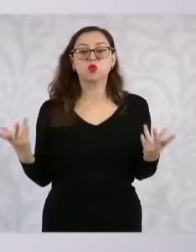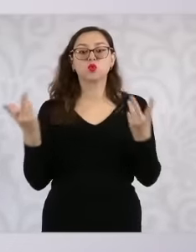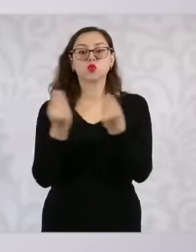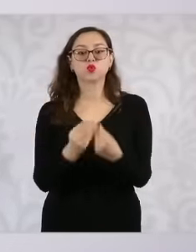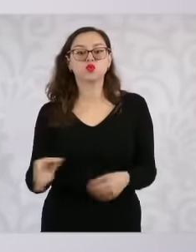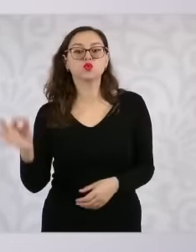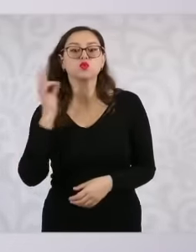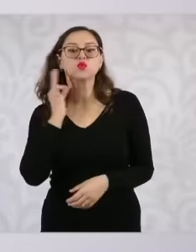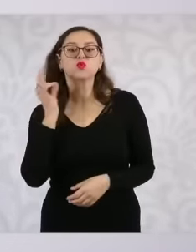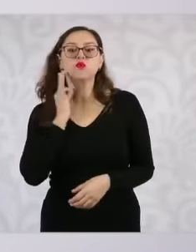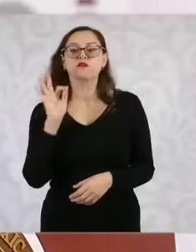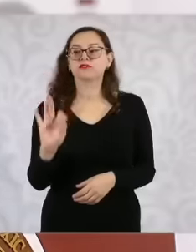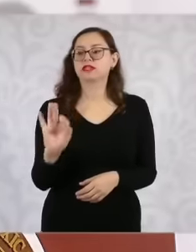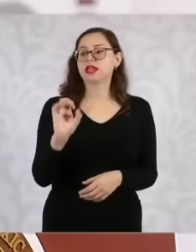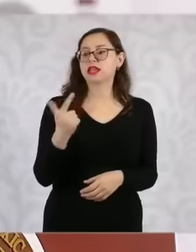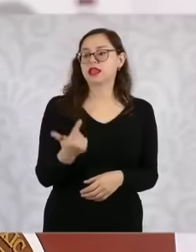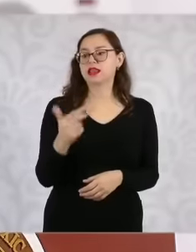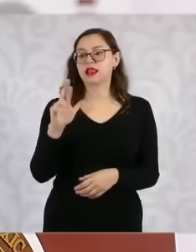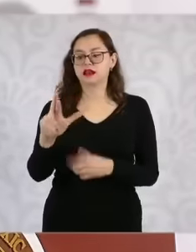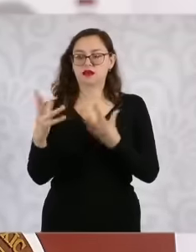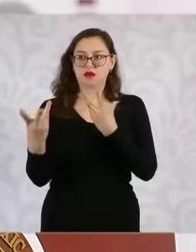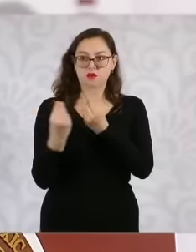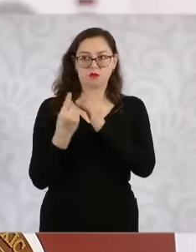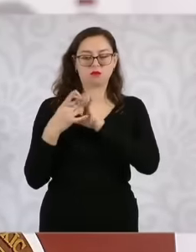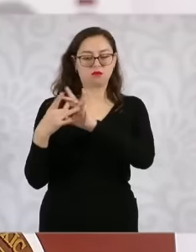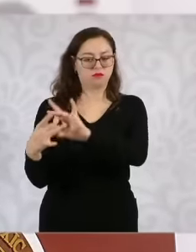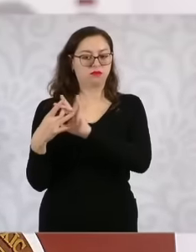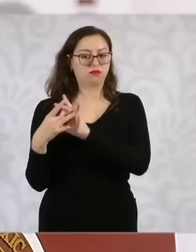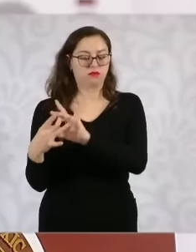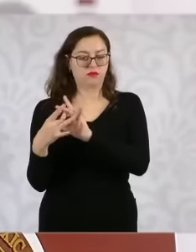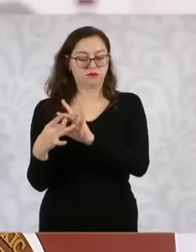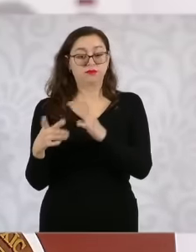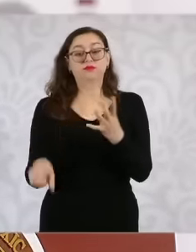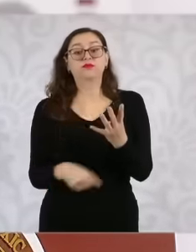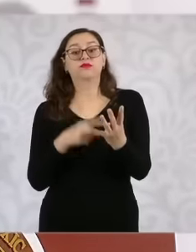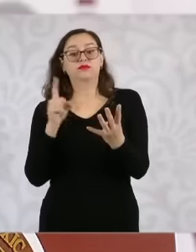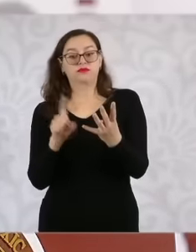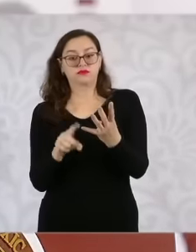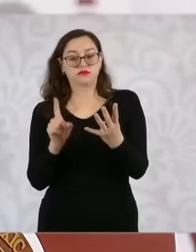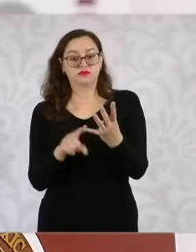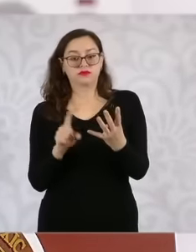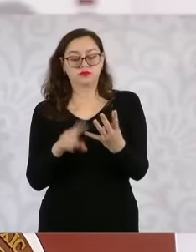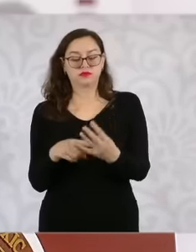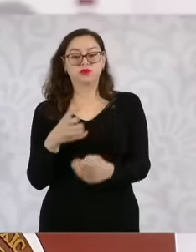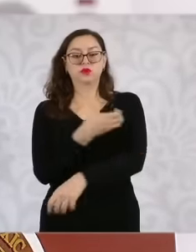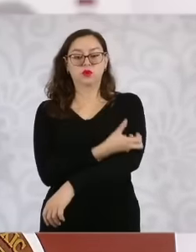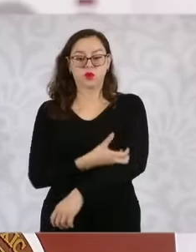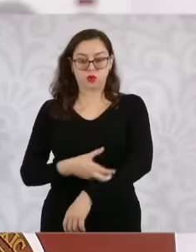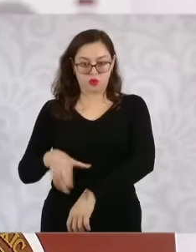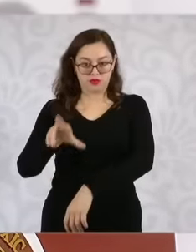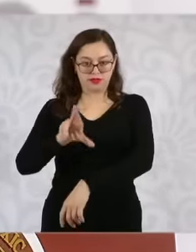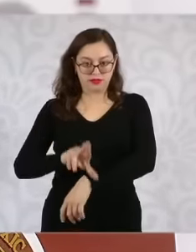the republic the fourth axis of our strategy is coordination security is a problem